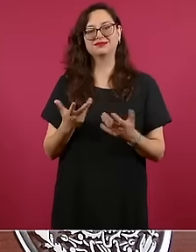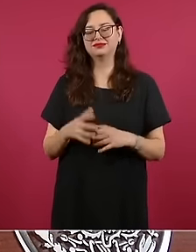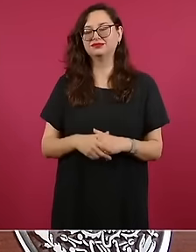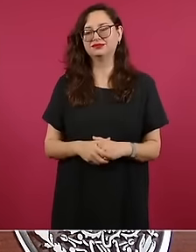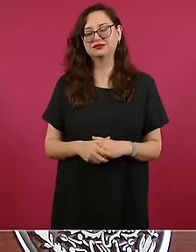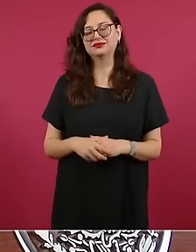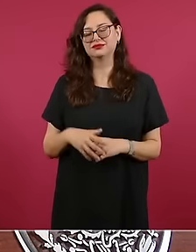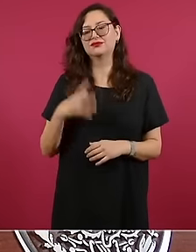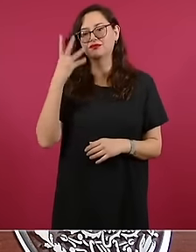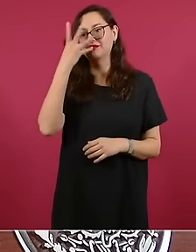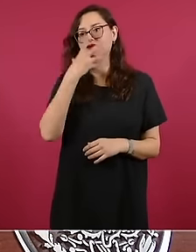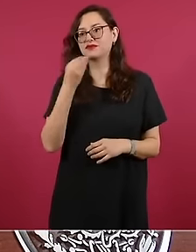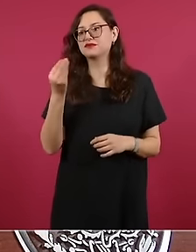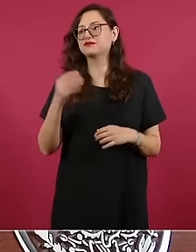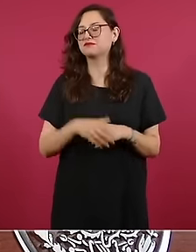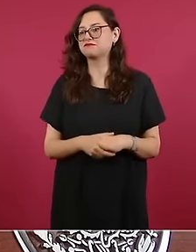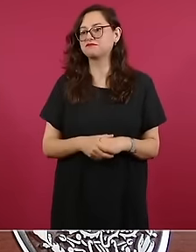older people but also